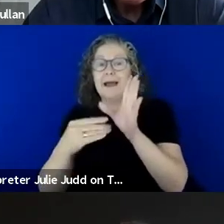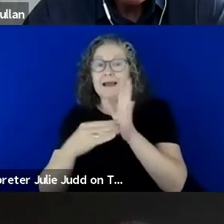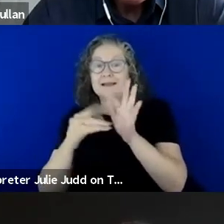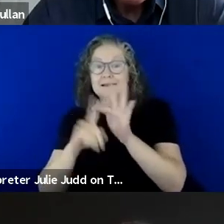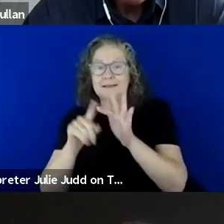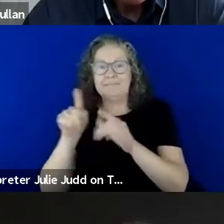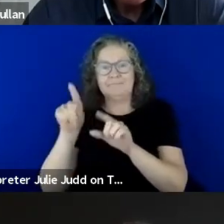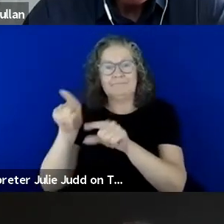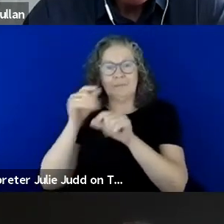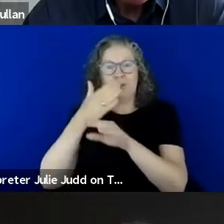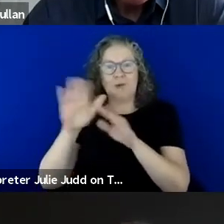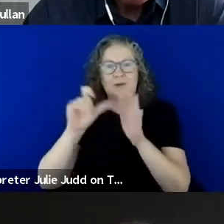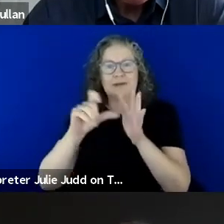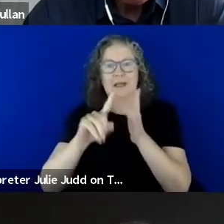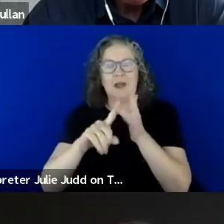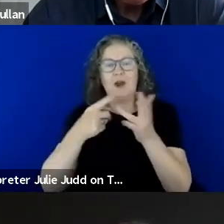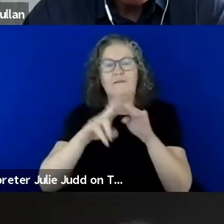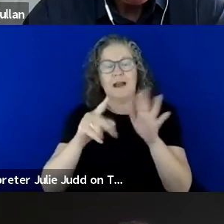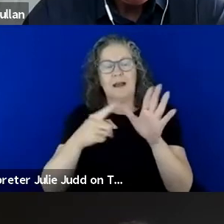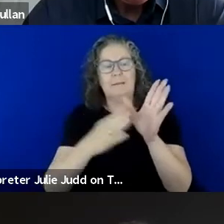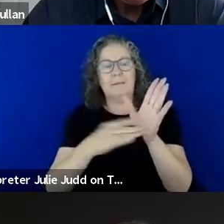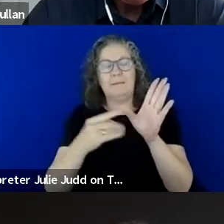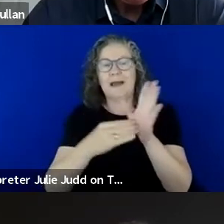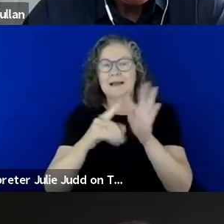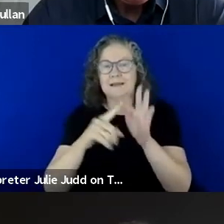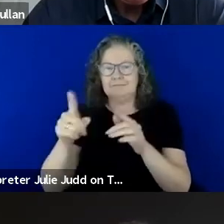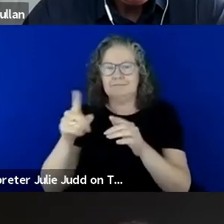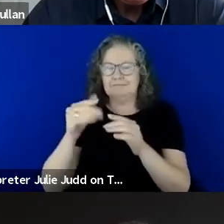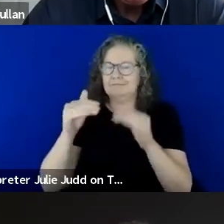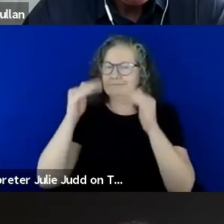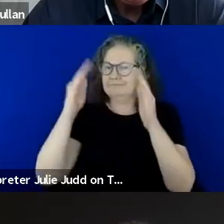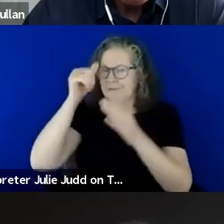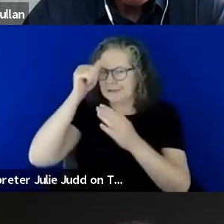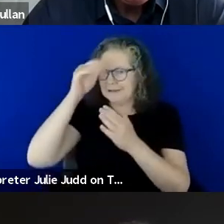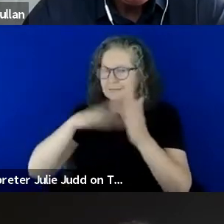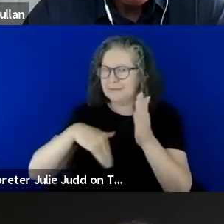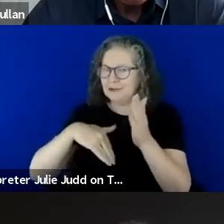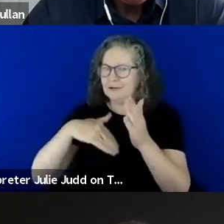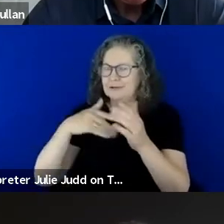new CEO of Amaze. A highly experienced CEO from the social sector, Jim has led autistic staff